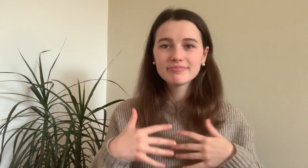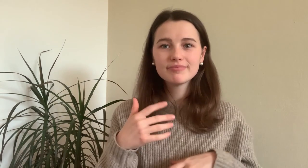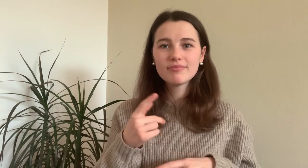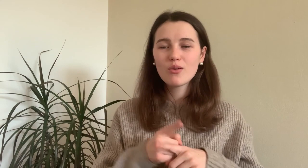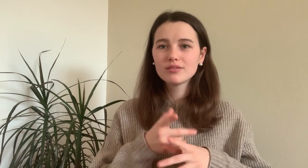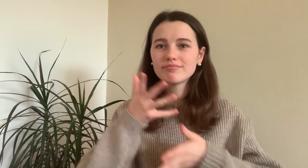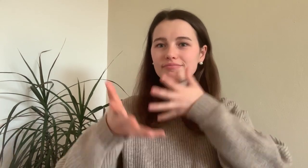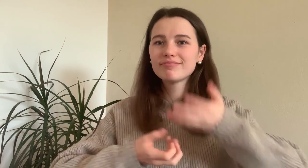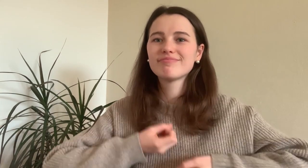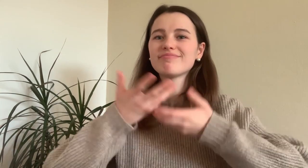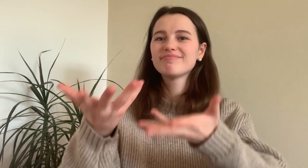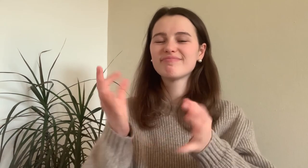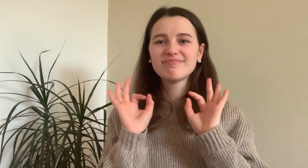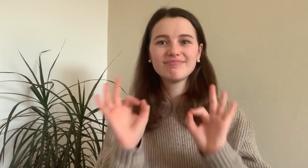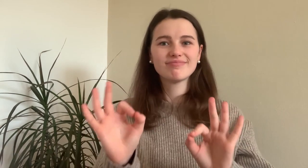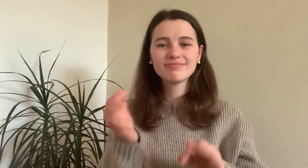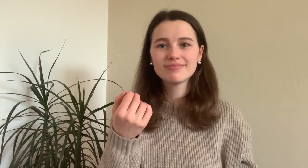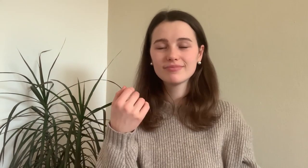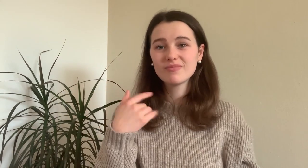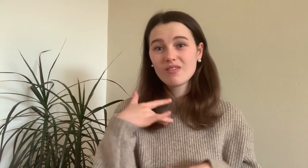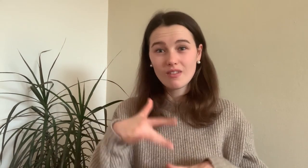And I also can express myself much better.